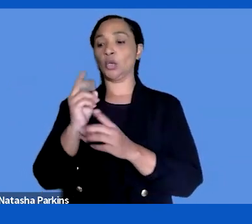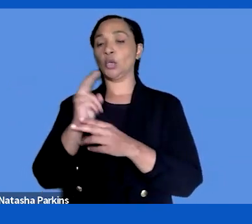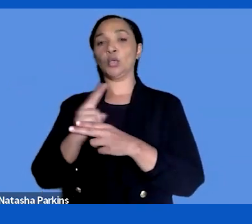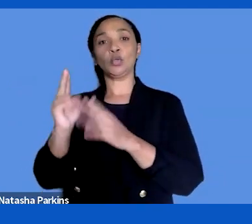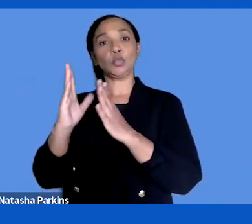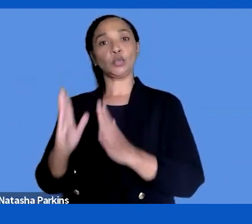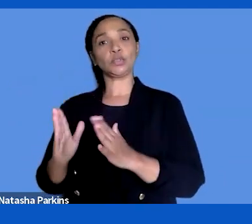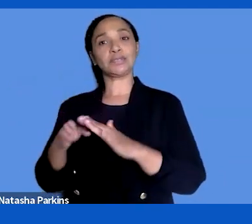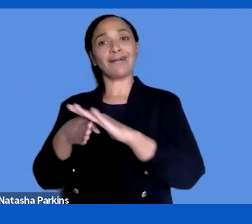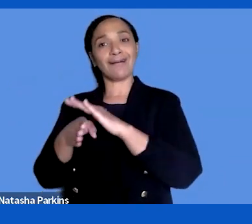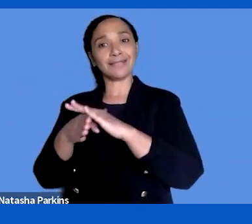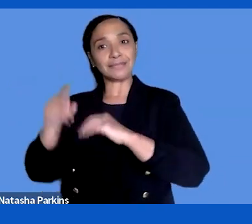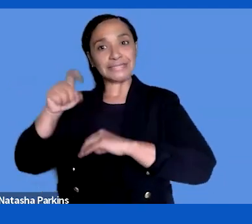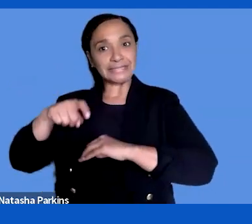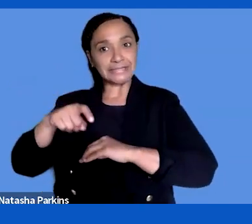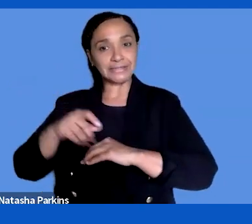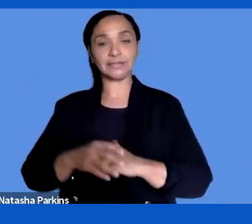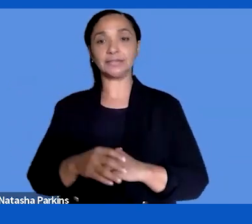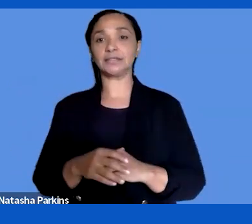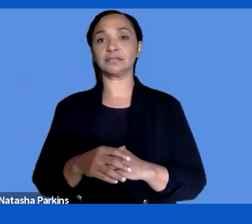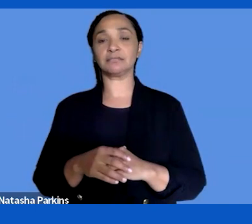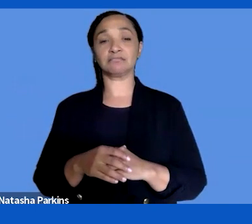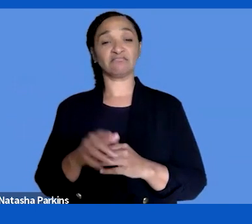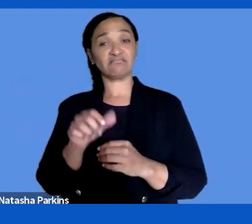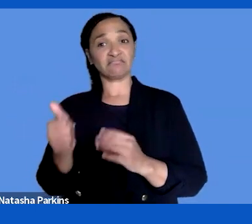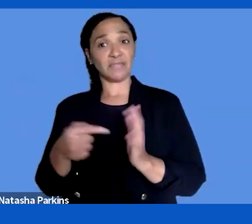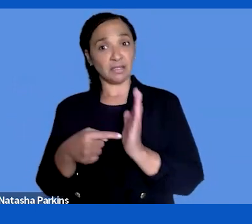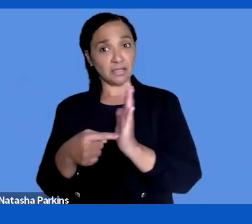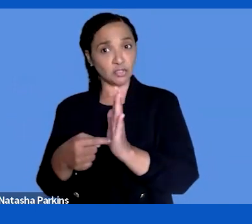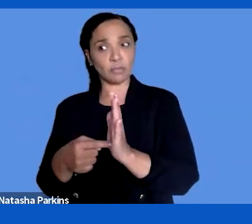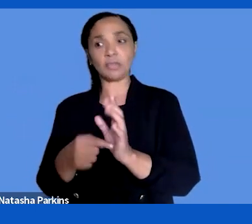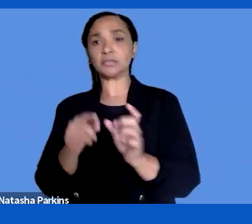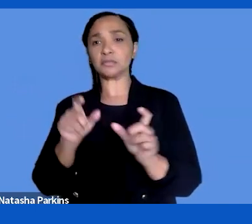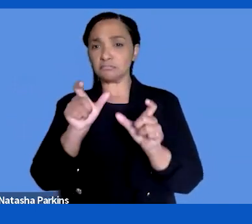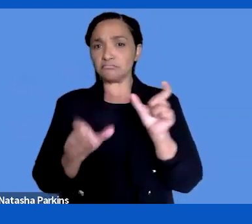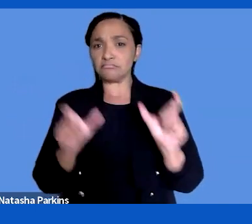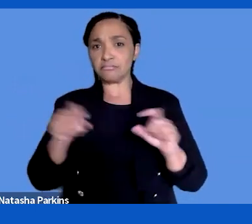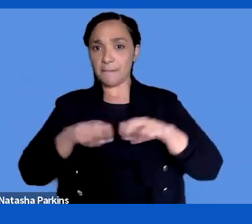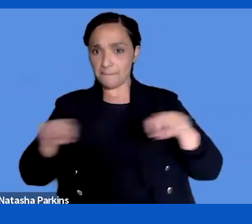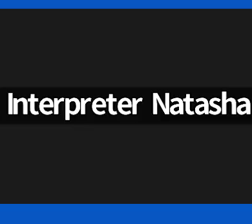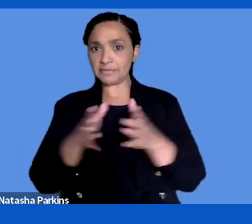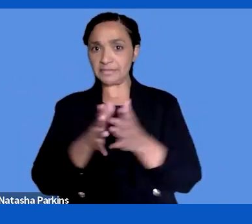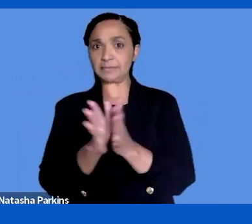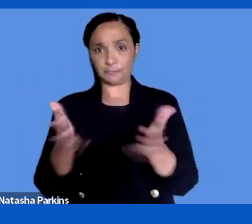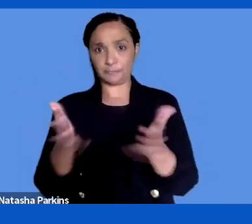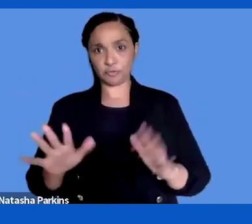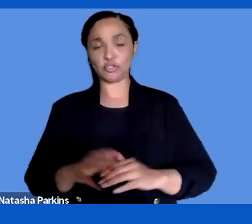examples. The other panelists have explained. >> SUSANNA LAURIN: Thank you. That is interesting.